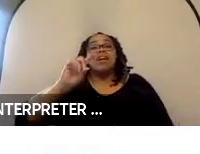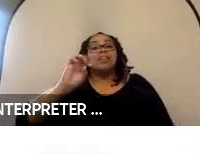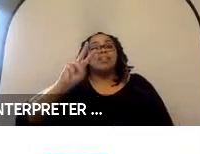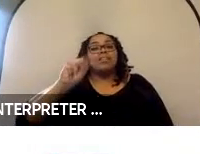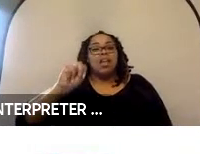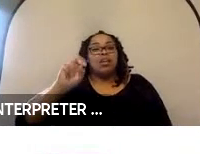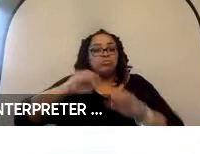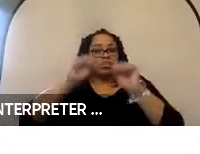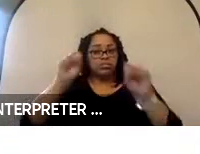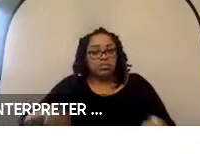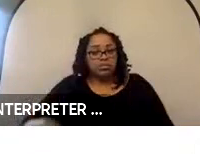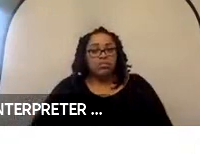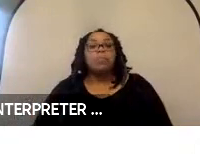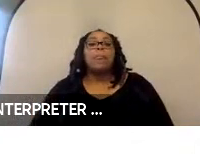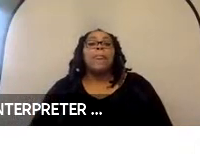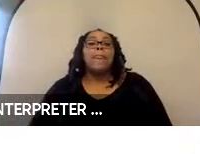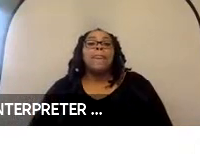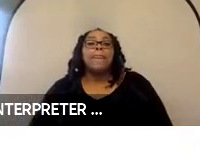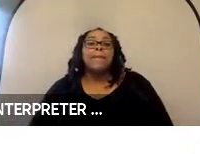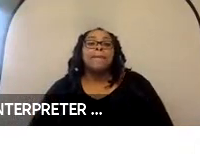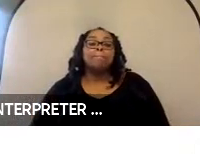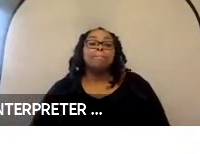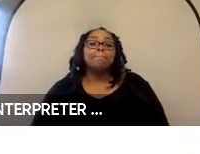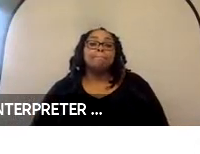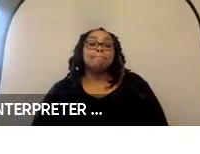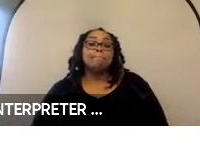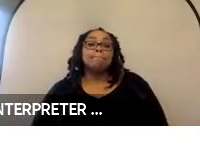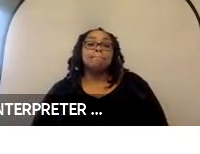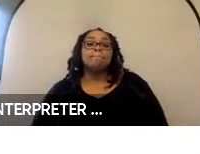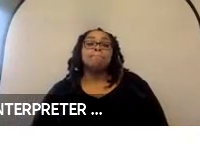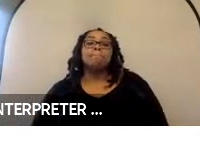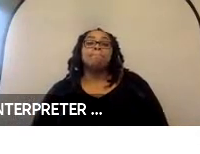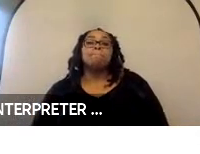slide. So, there is currently no testing standards